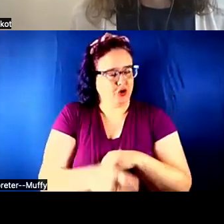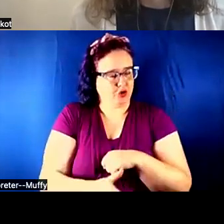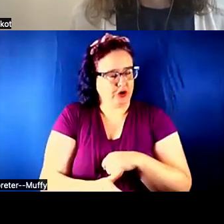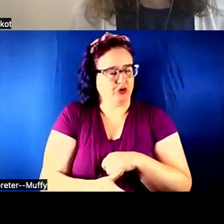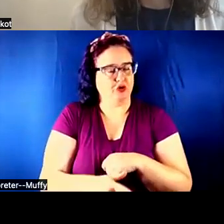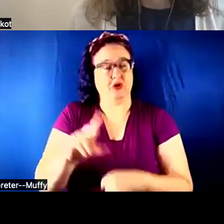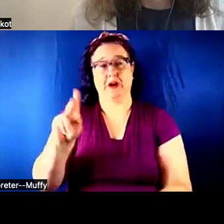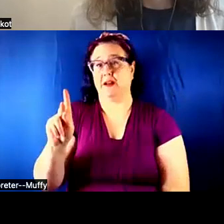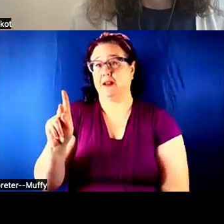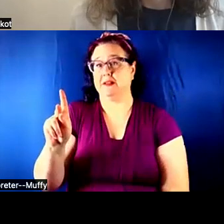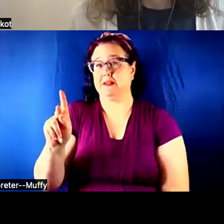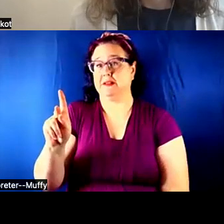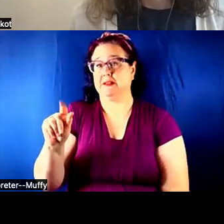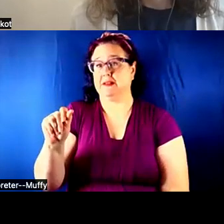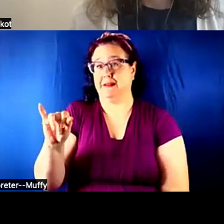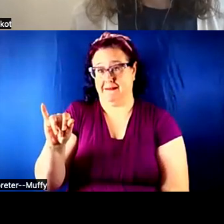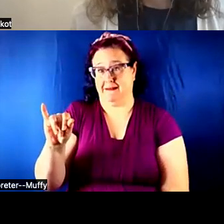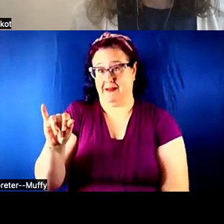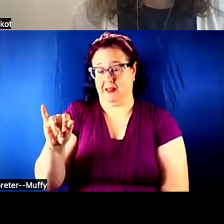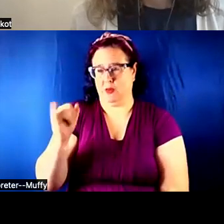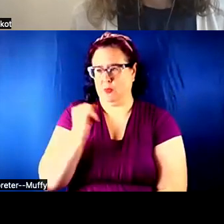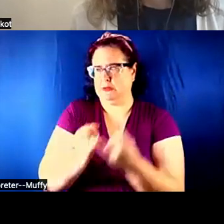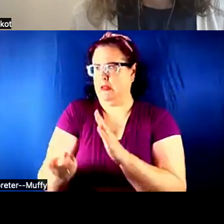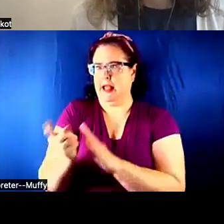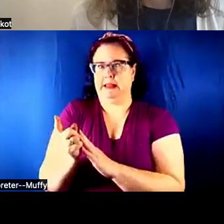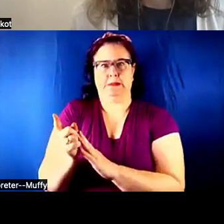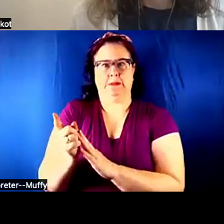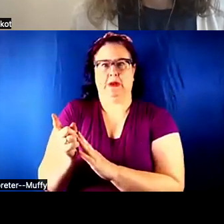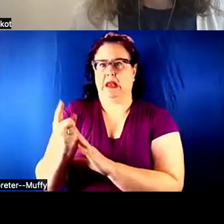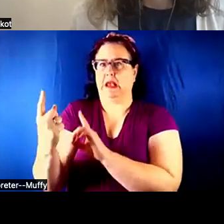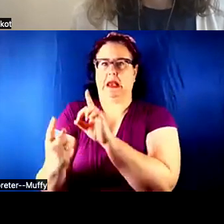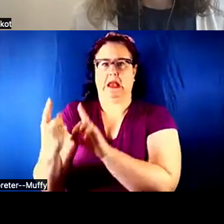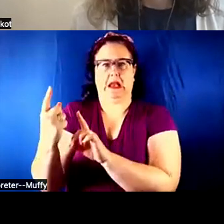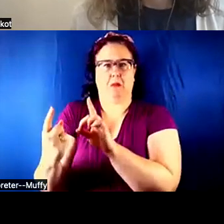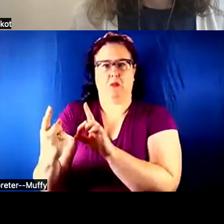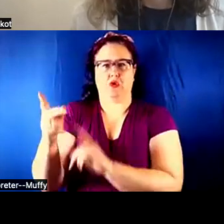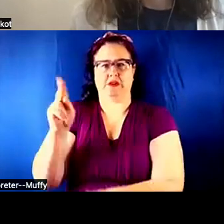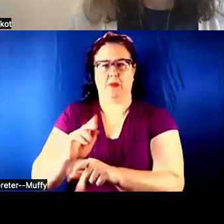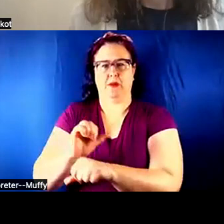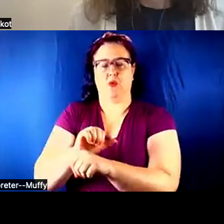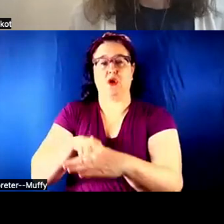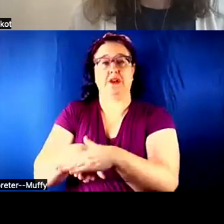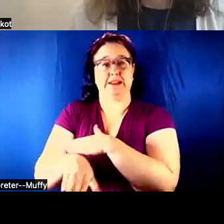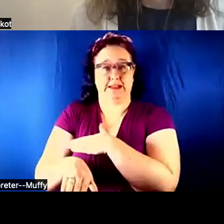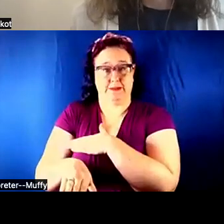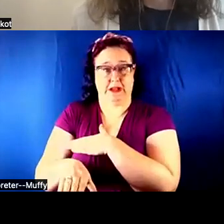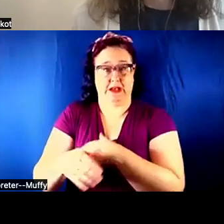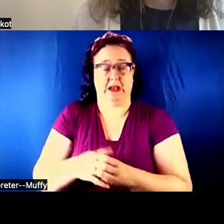There was a last-minute in-person meeting for people who work in accessibility. Being able